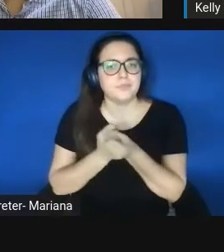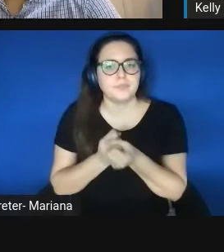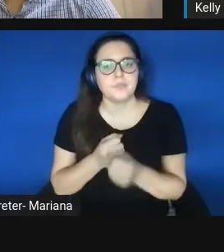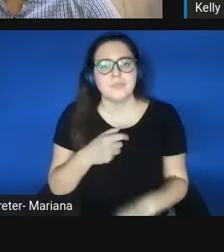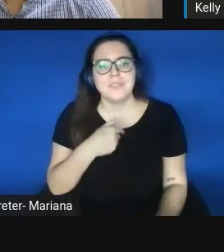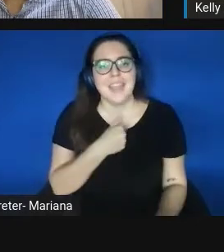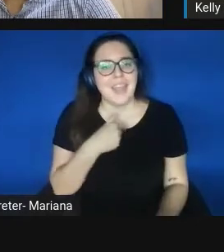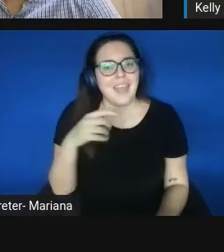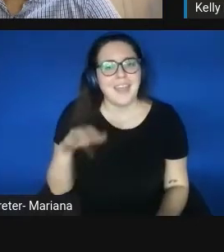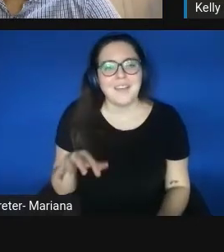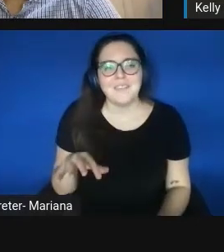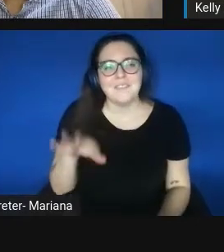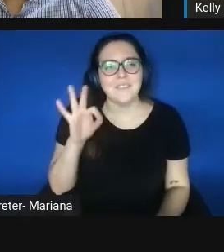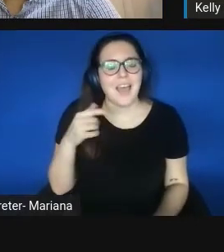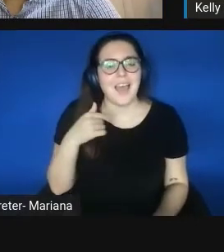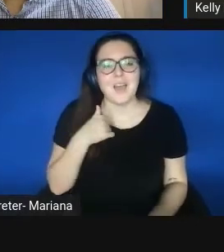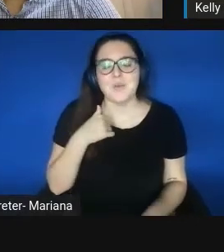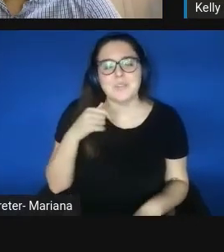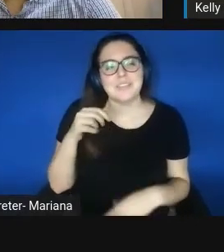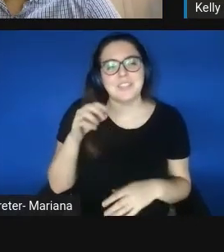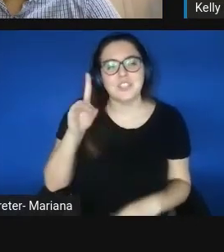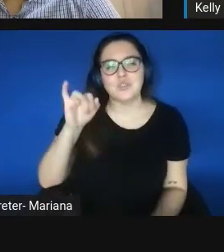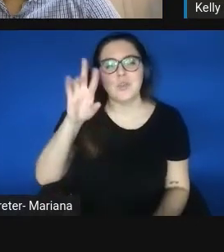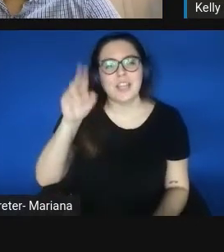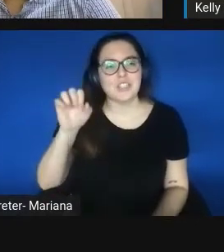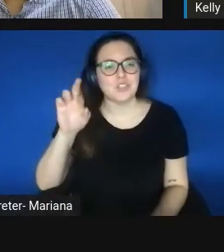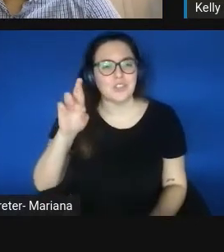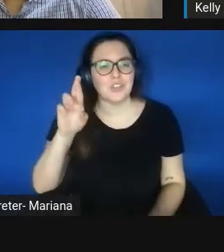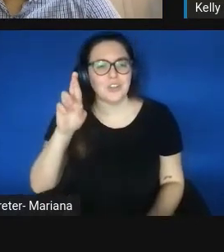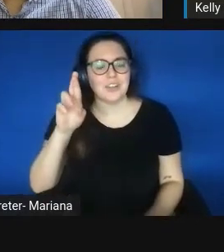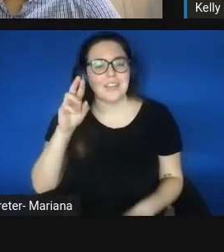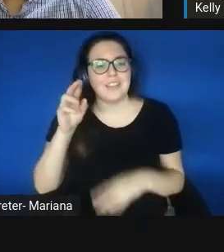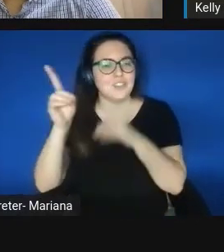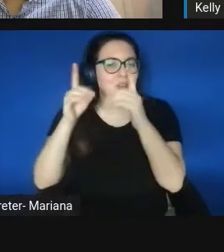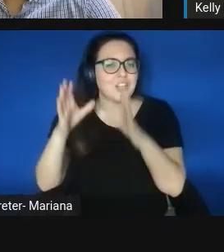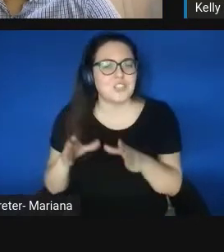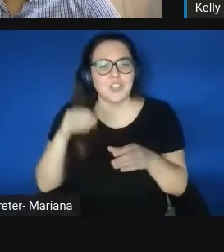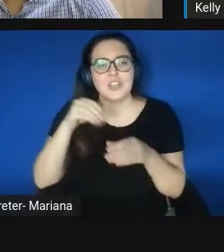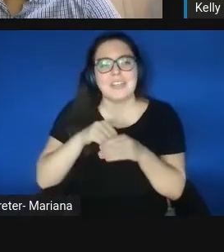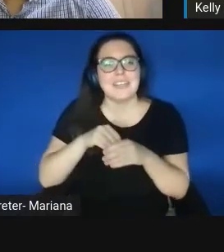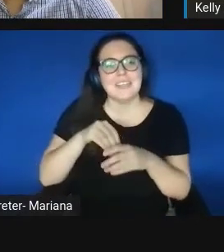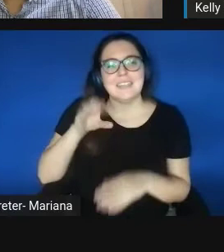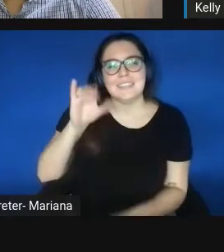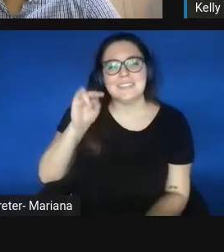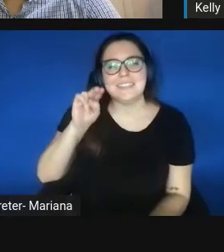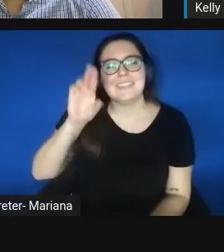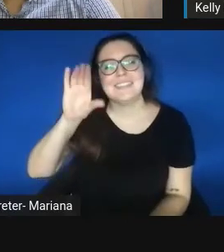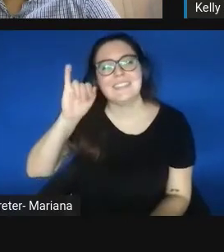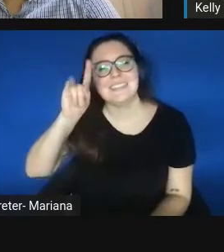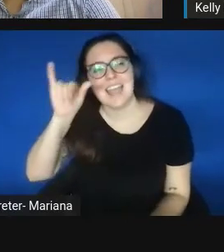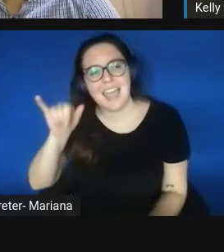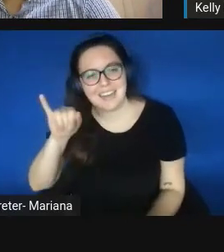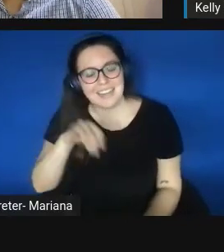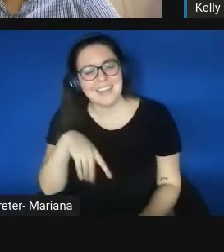of CincyTech in Cincinnati. Worked in Kentucky .. . and Monique and I go back and forth about that.